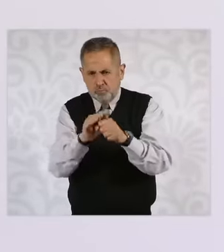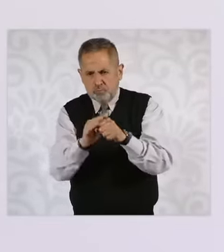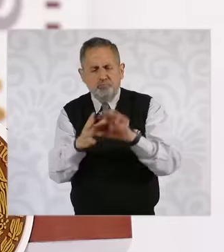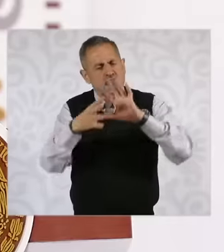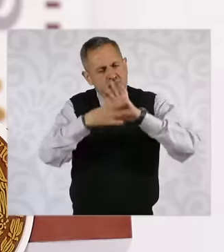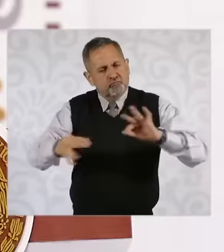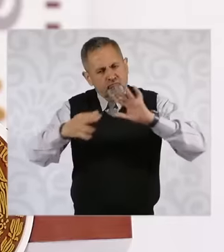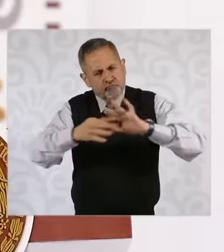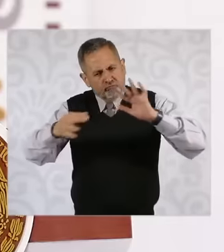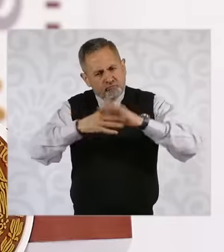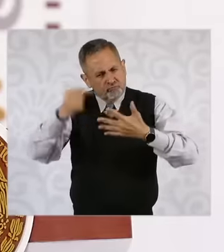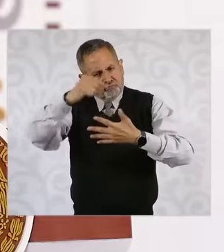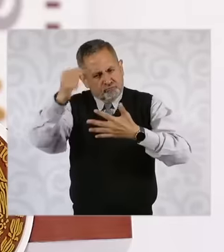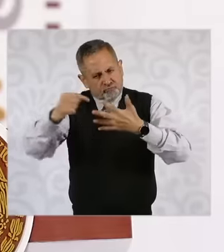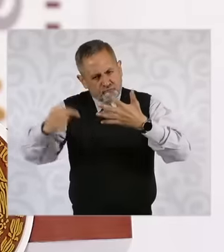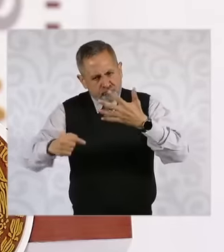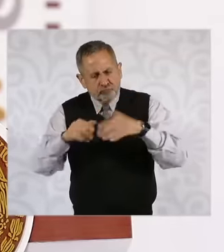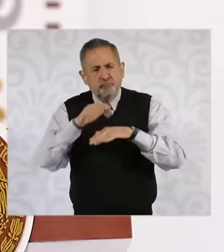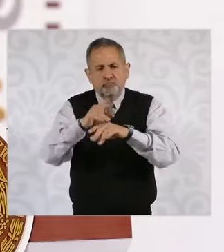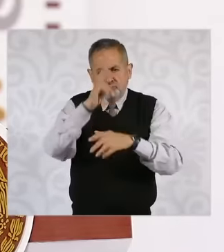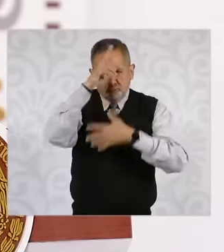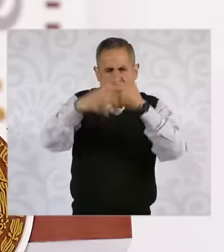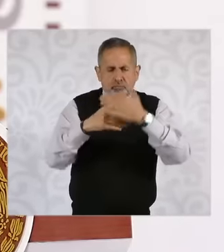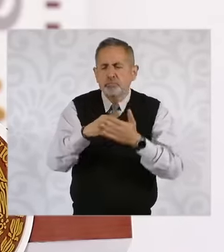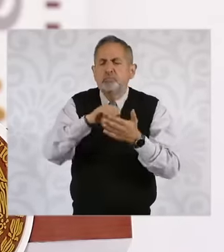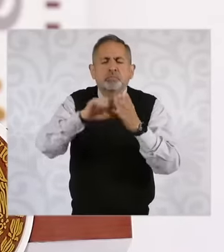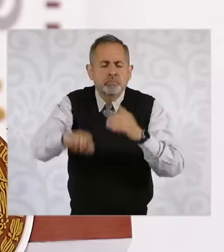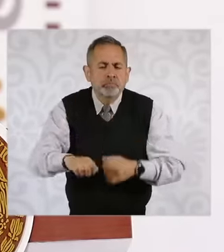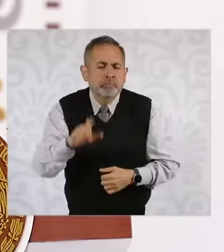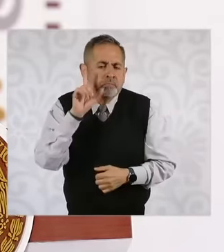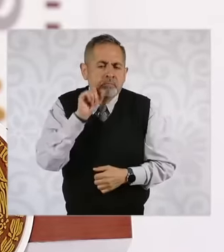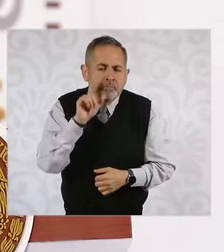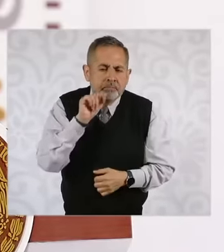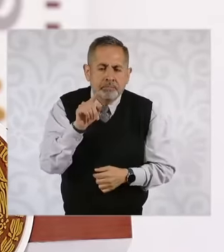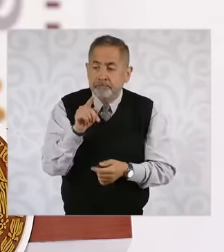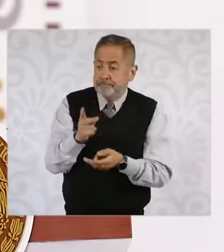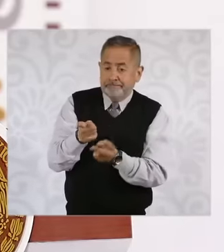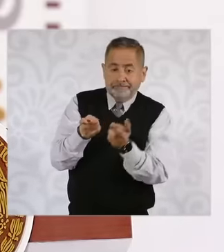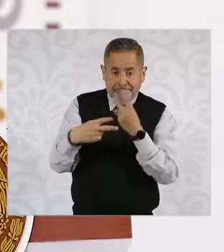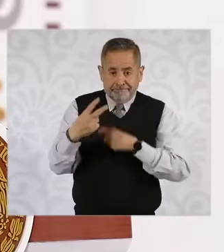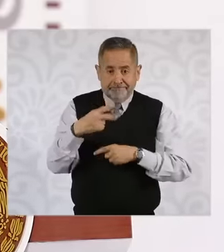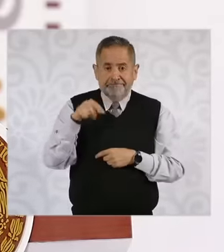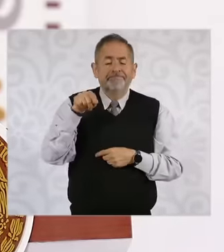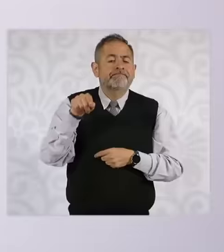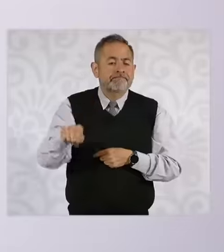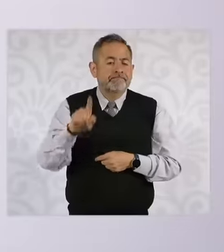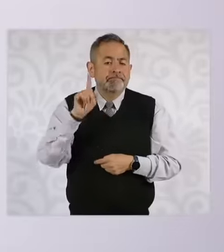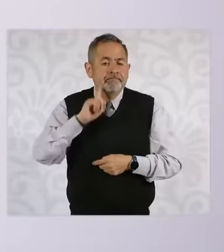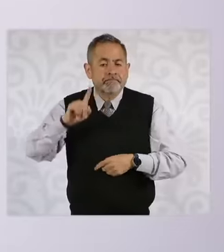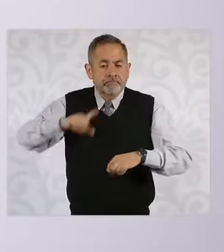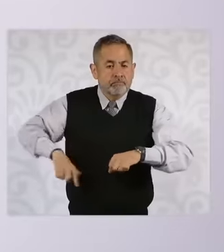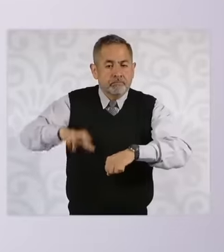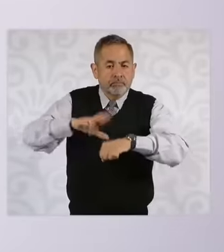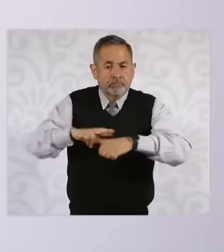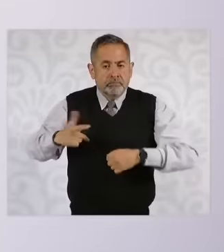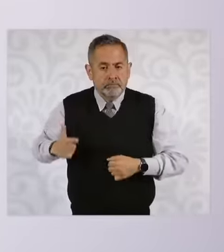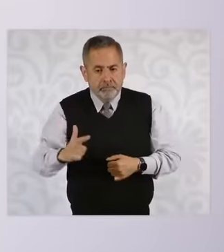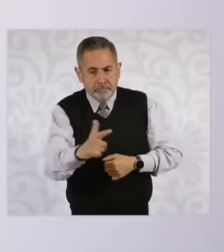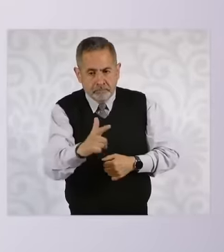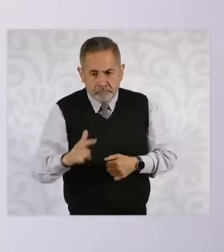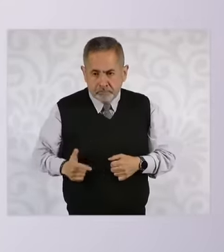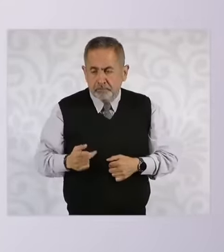republic. Tomorrow, for example, the governor of Guanajuato is coming to the